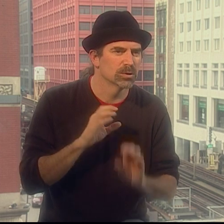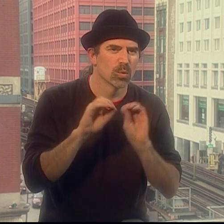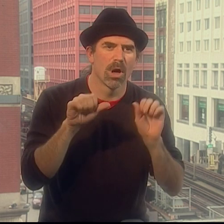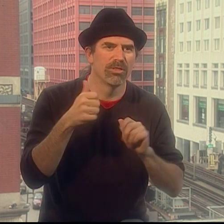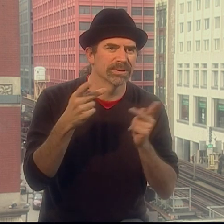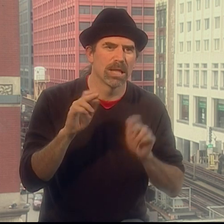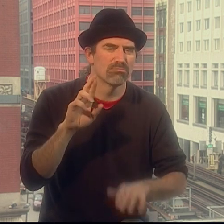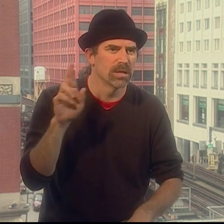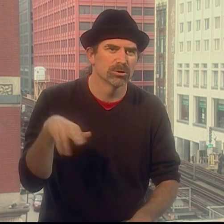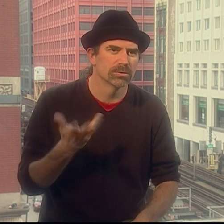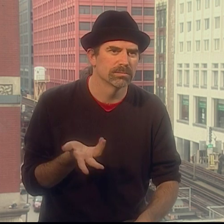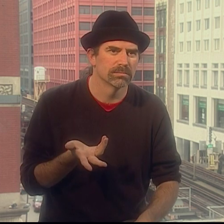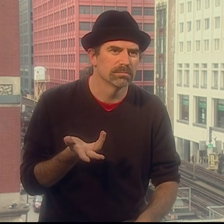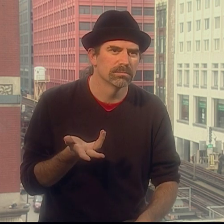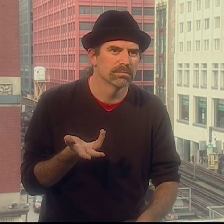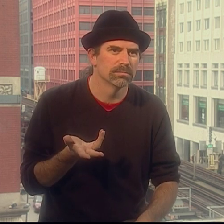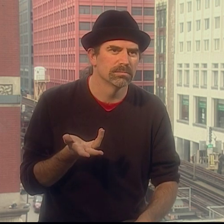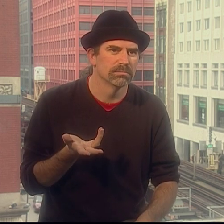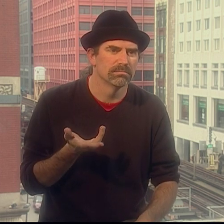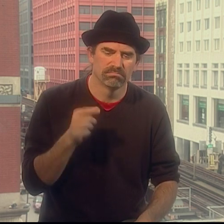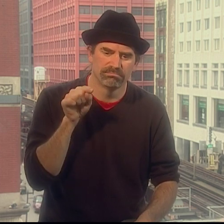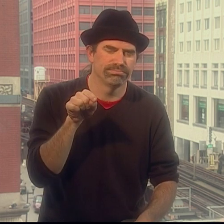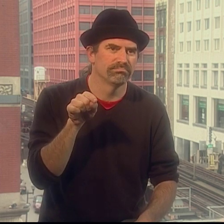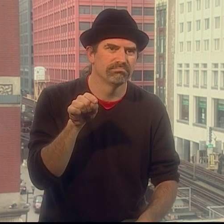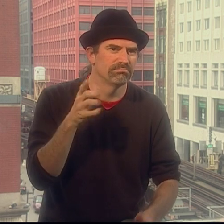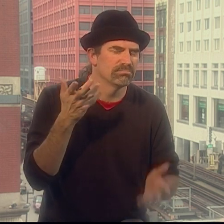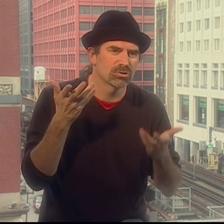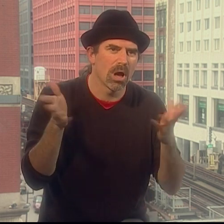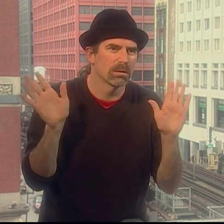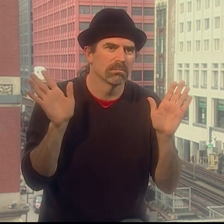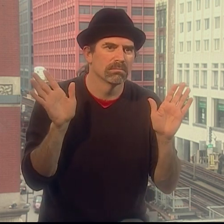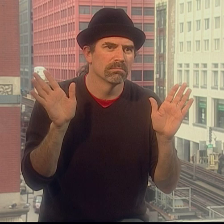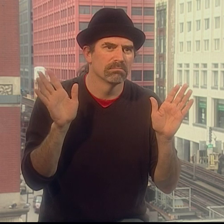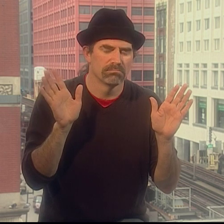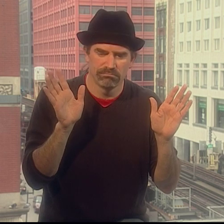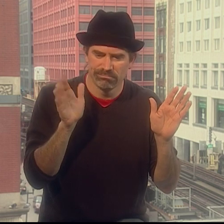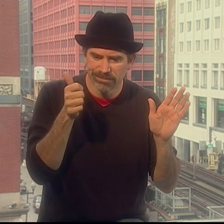No place else, no other place in the US except Rochester had this.